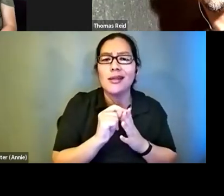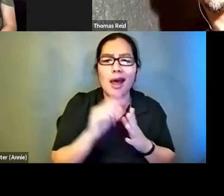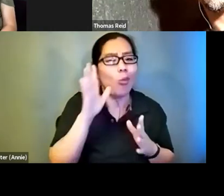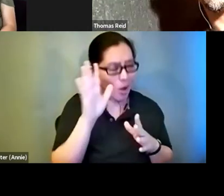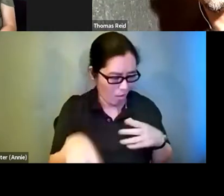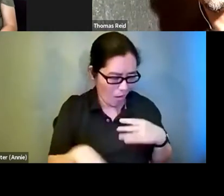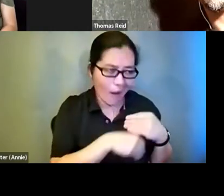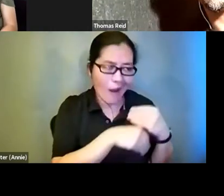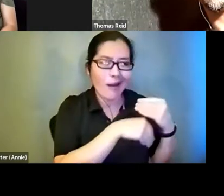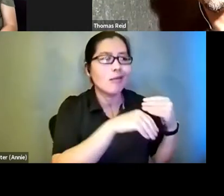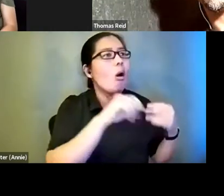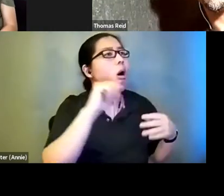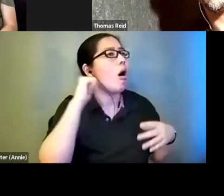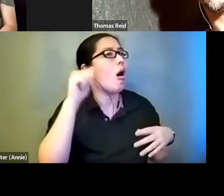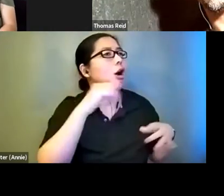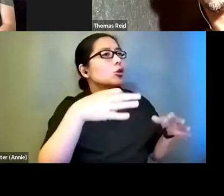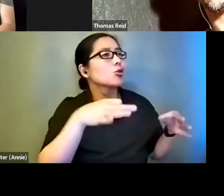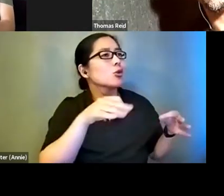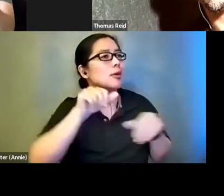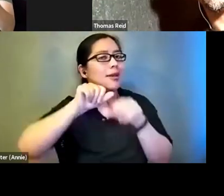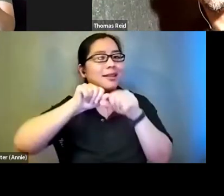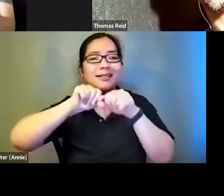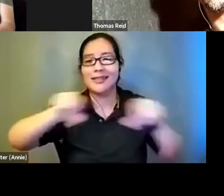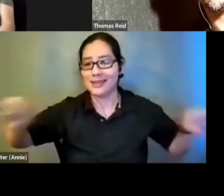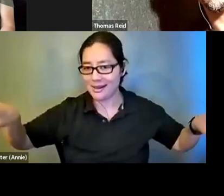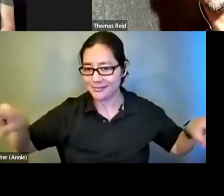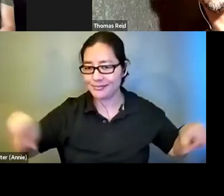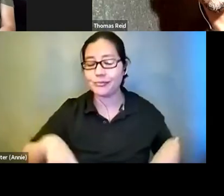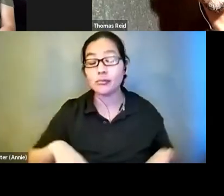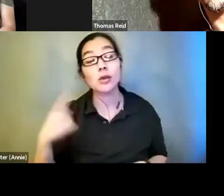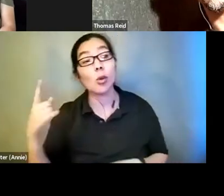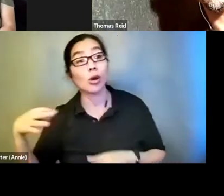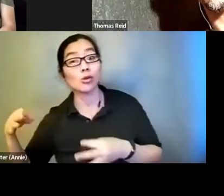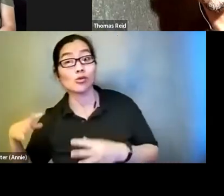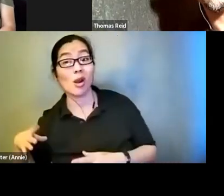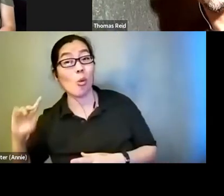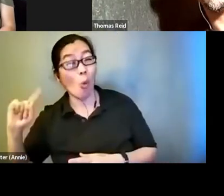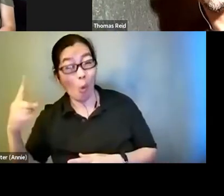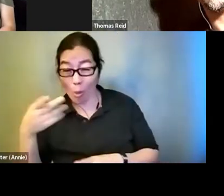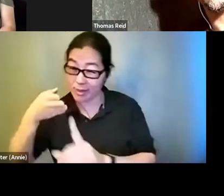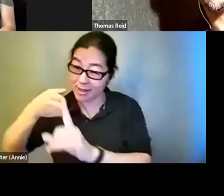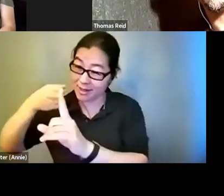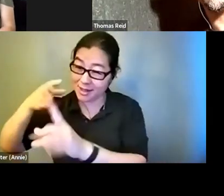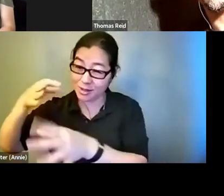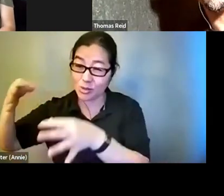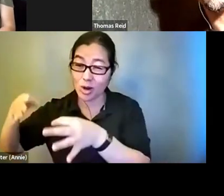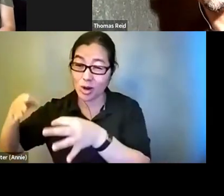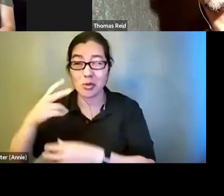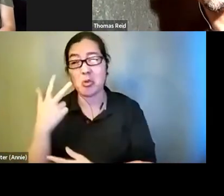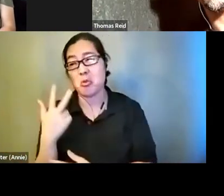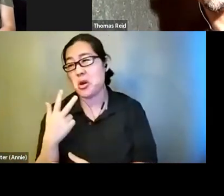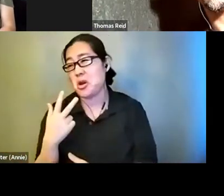out. We have one describer who only describes like 3 to four second 4 second videos. The kinds of videos